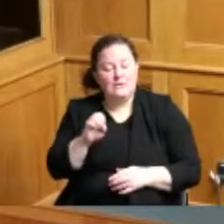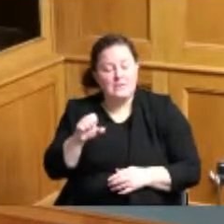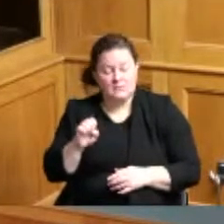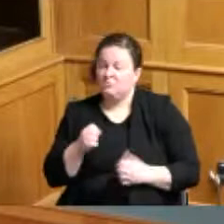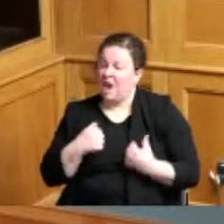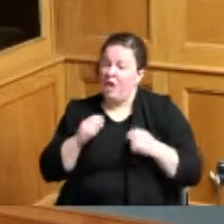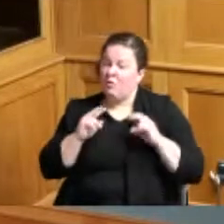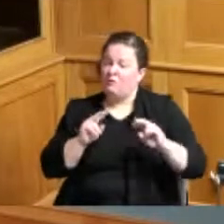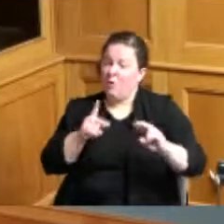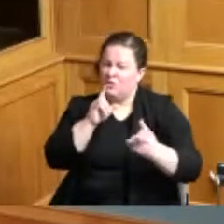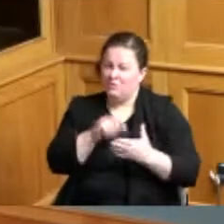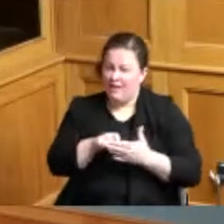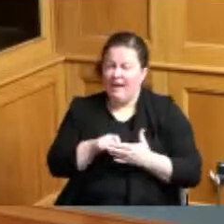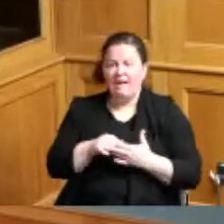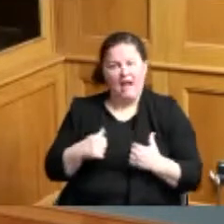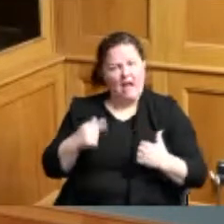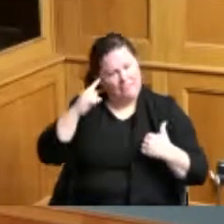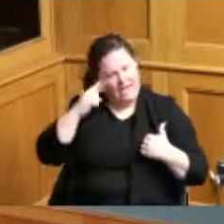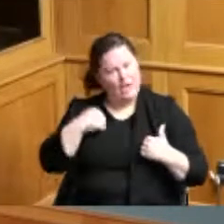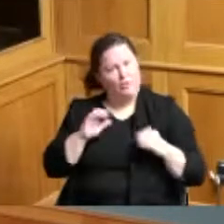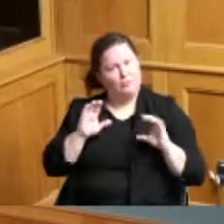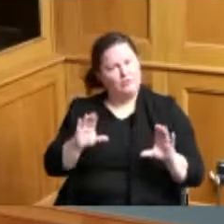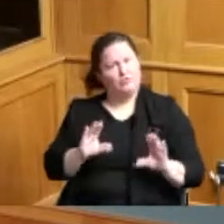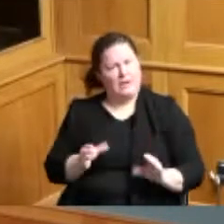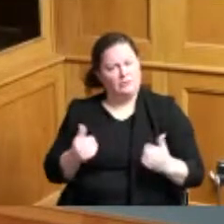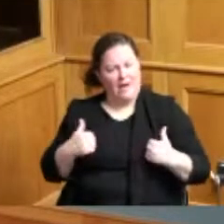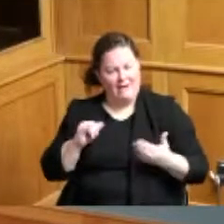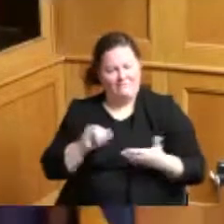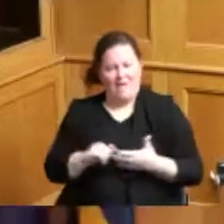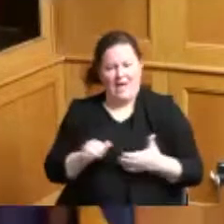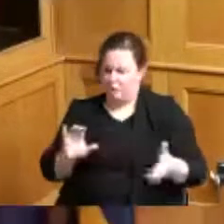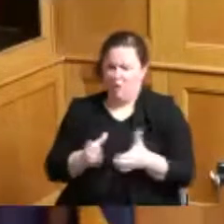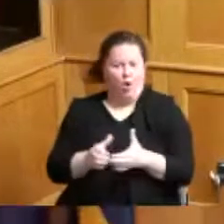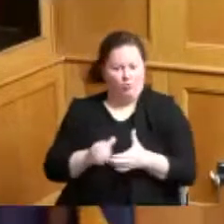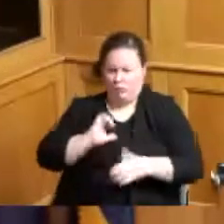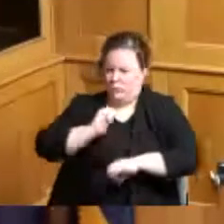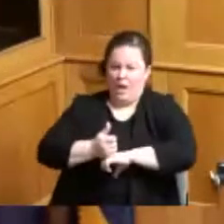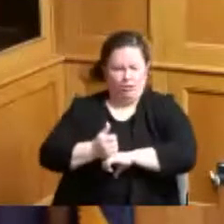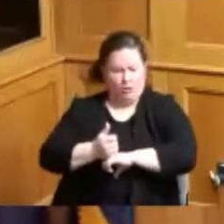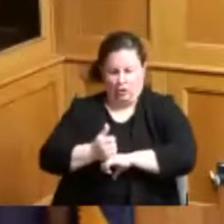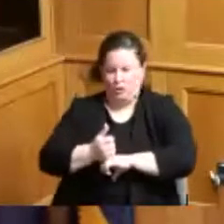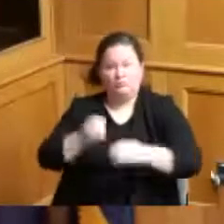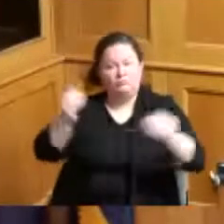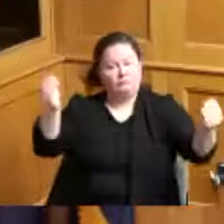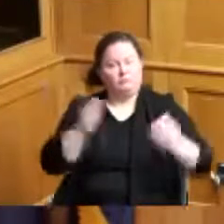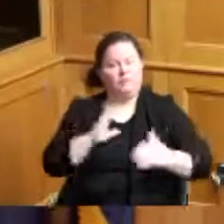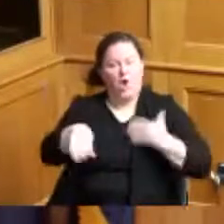to have it all together that way we kind of have all of the facts and we can then look at what's